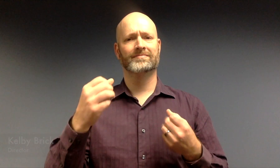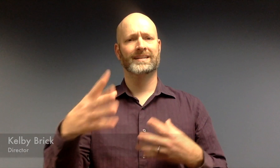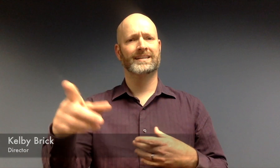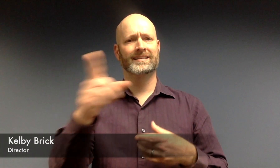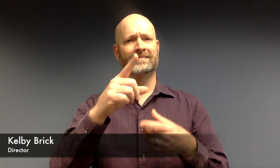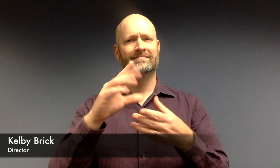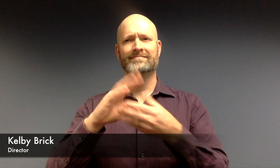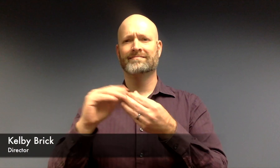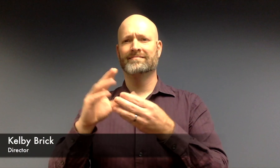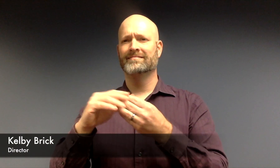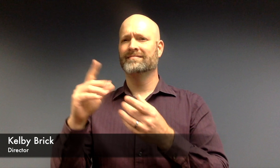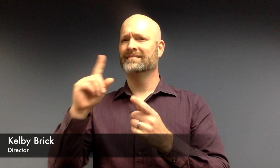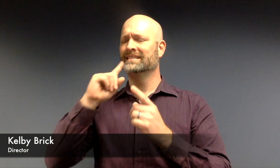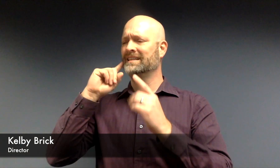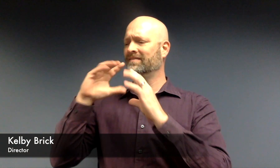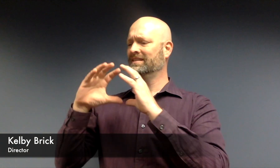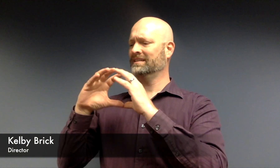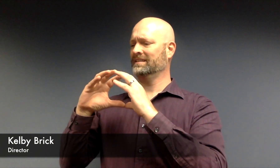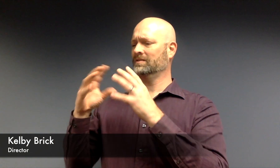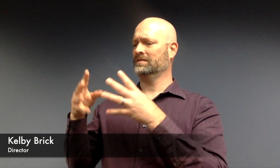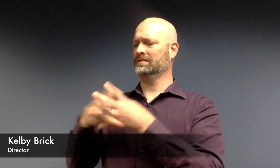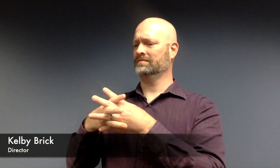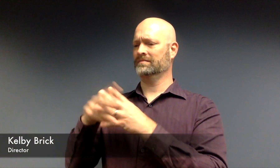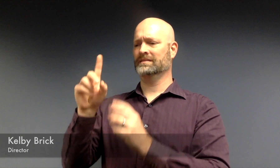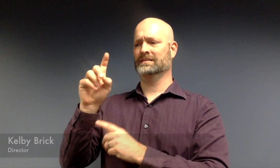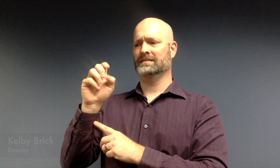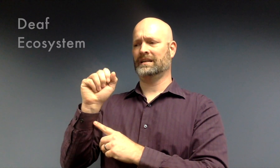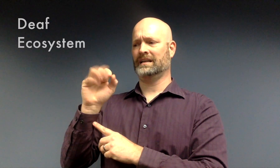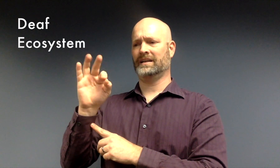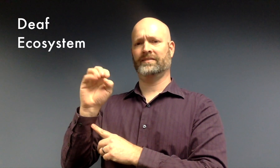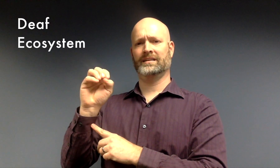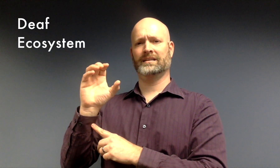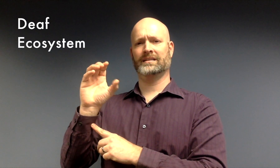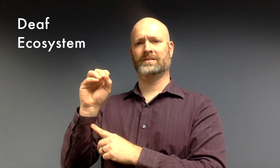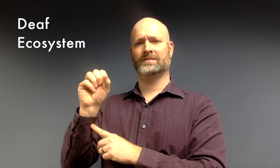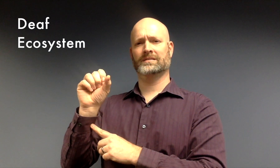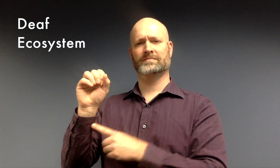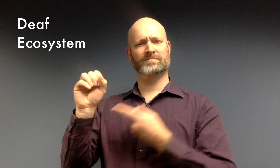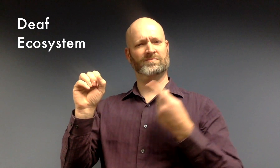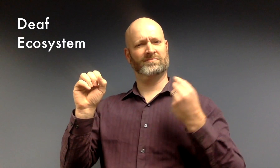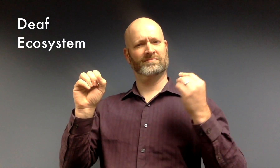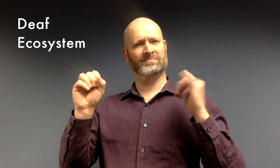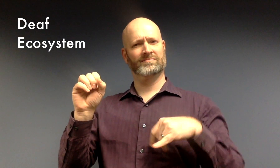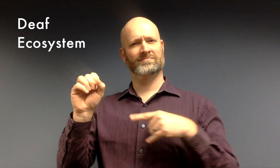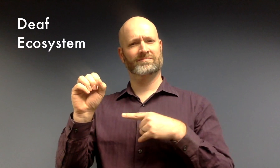Many of you have asked, what is the "Deaf Ecosystem"?